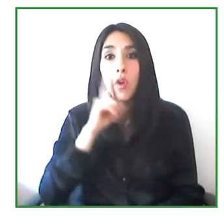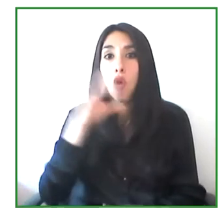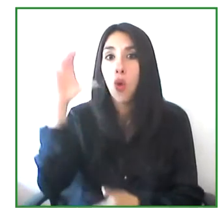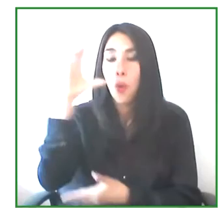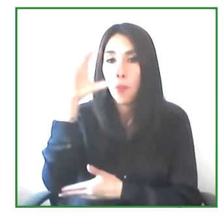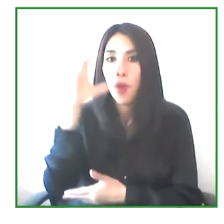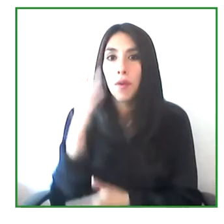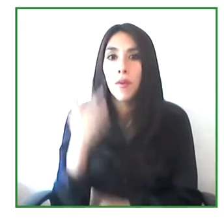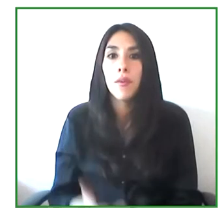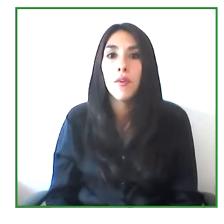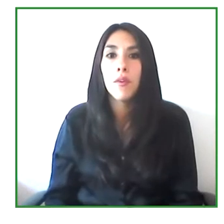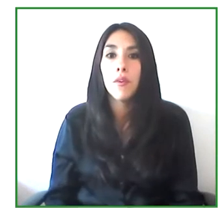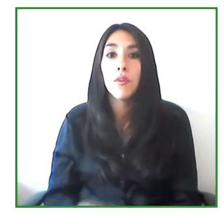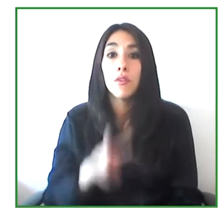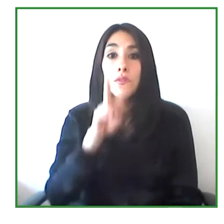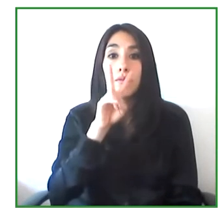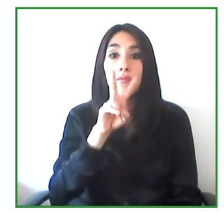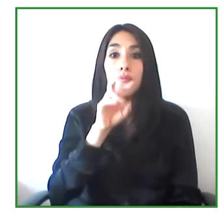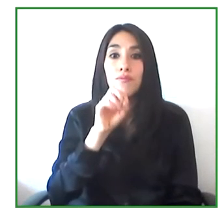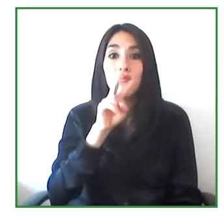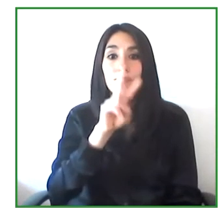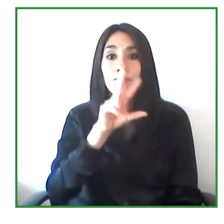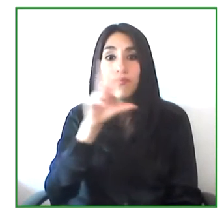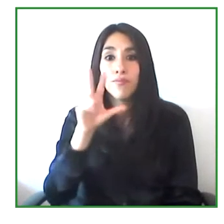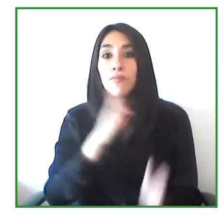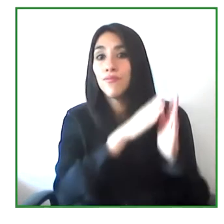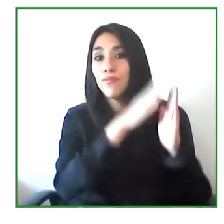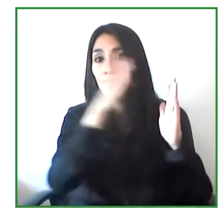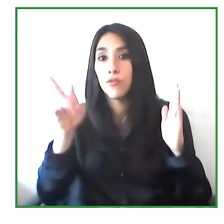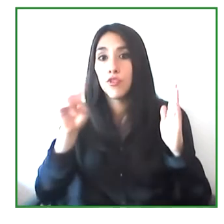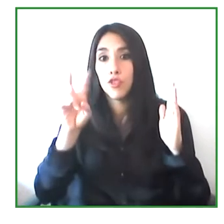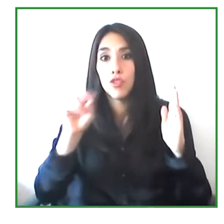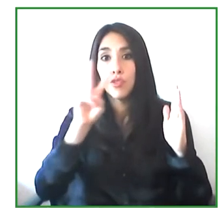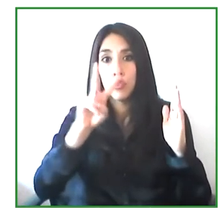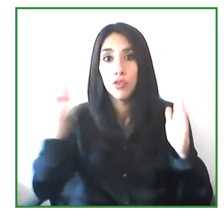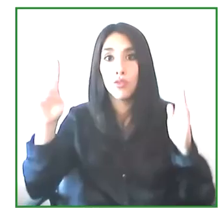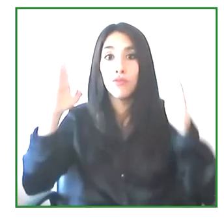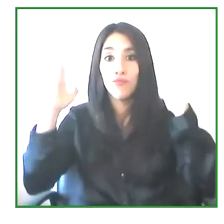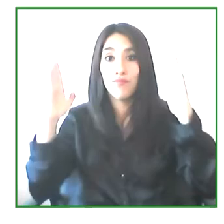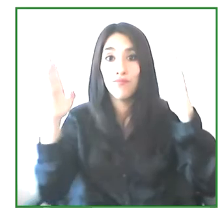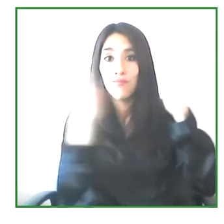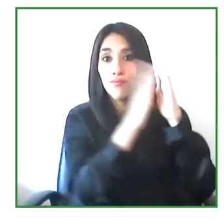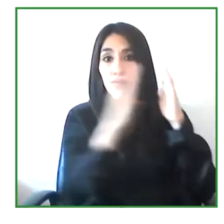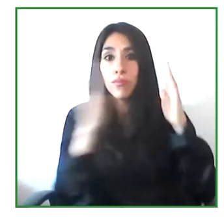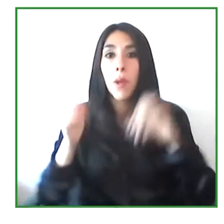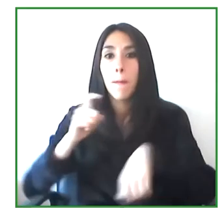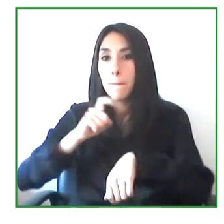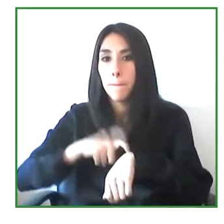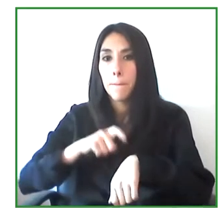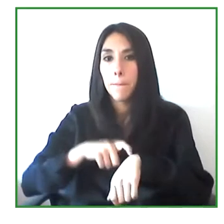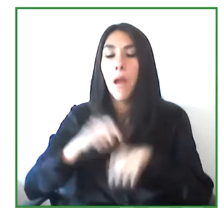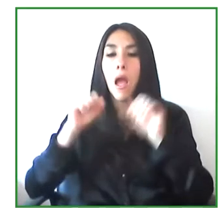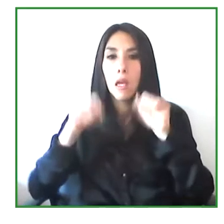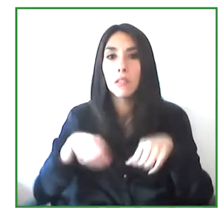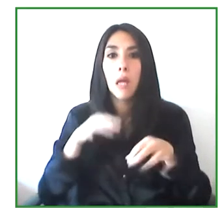In 2009 to 2011, we were able to make.